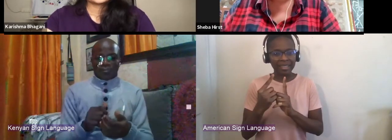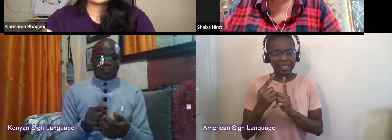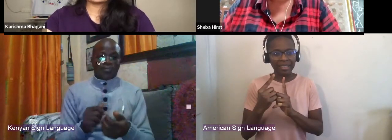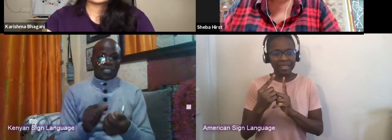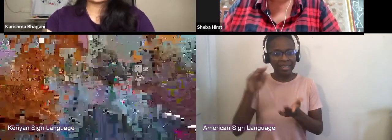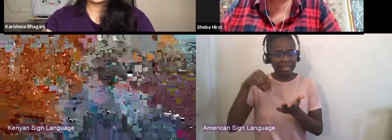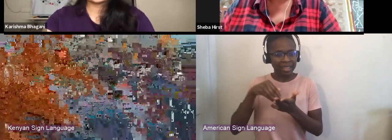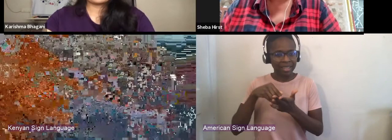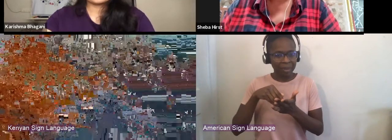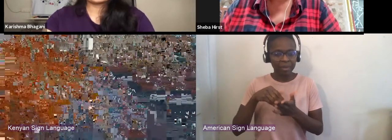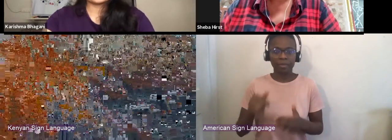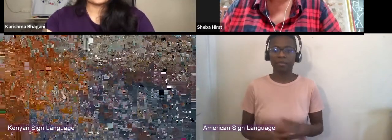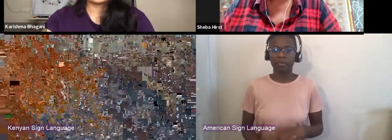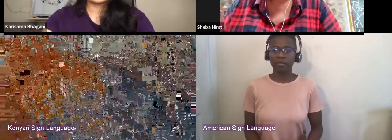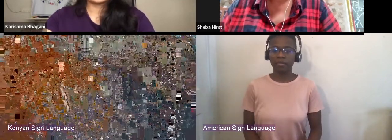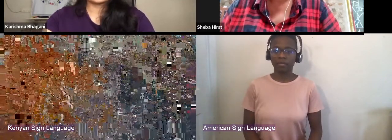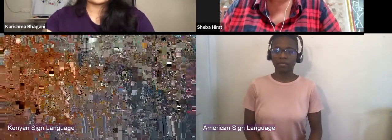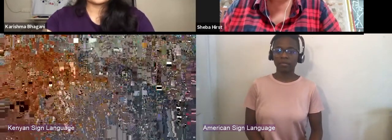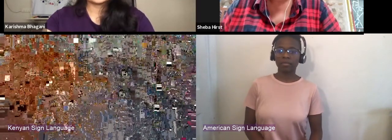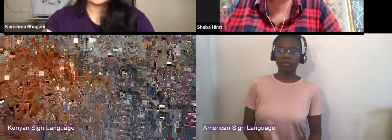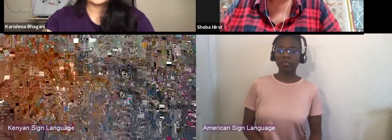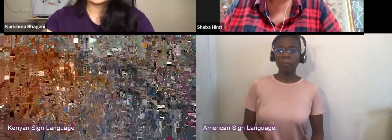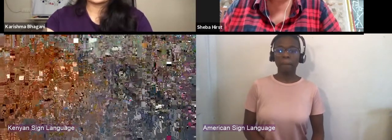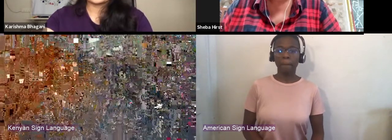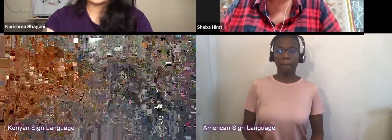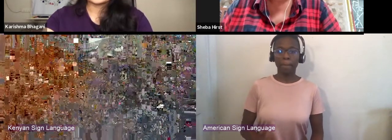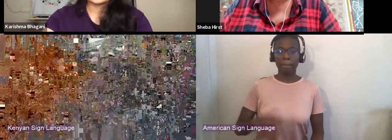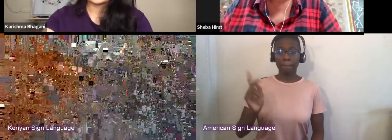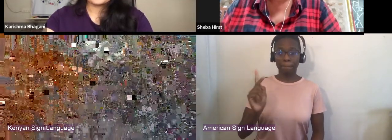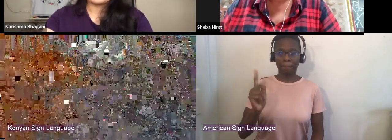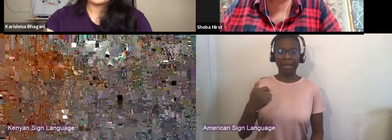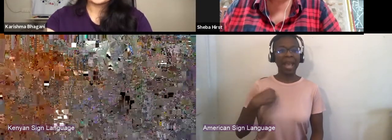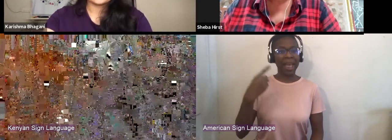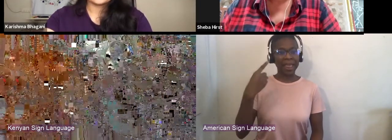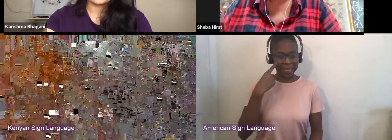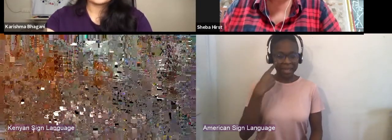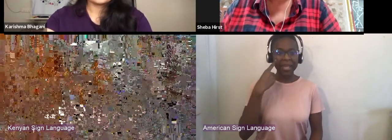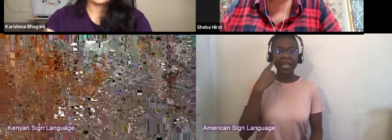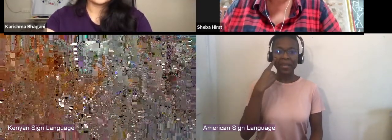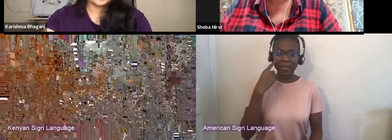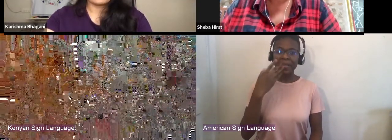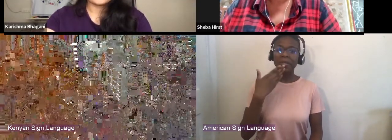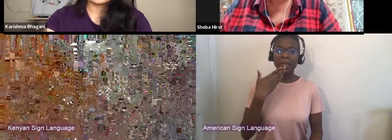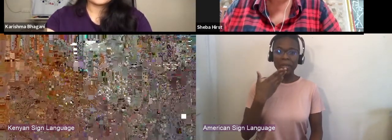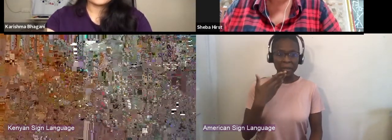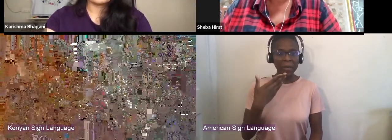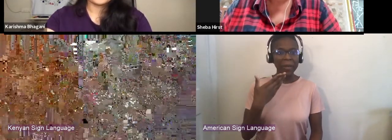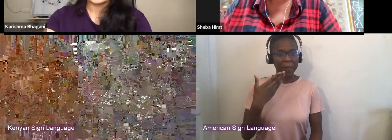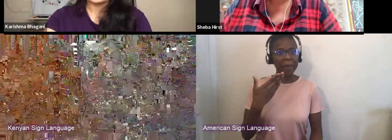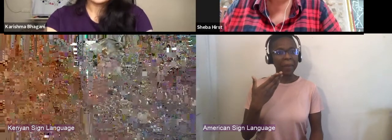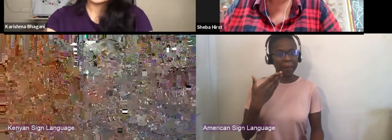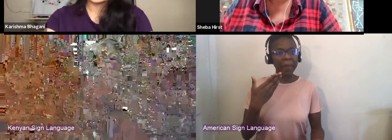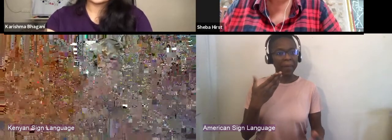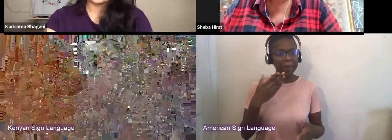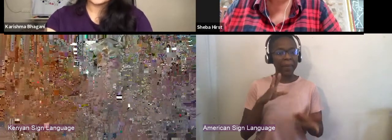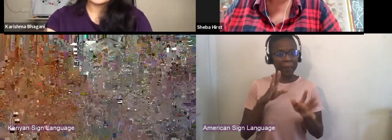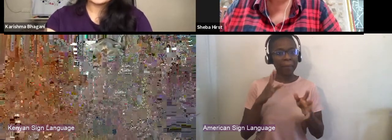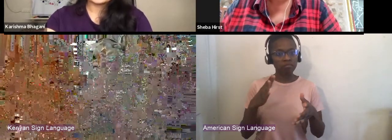Sheba I think that's such a wonderful note for us to let our viewers reflect on, thank you for sharing your experience and your journey,